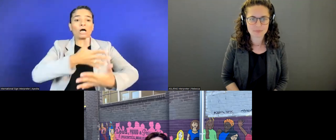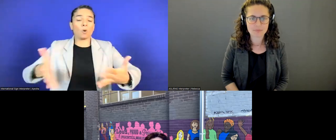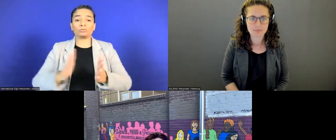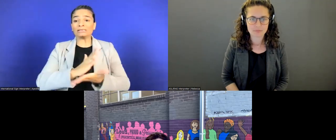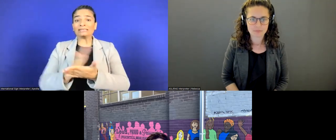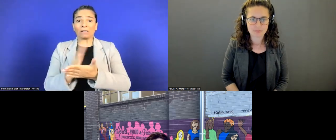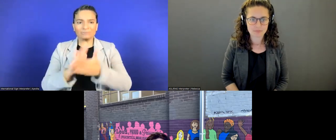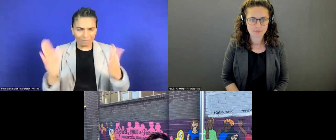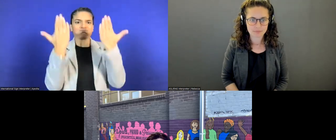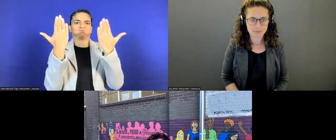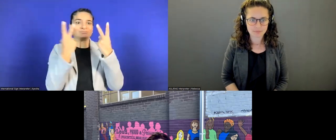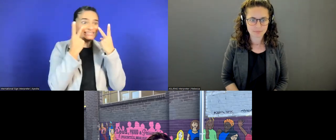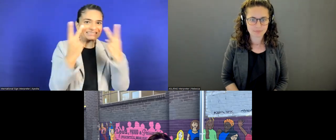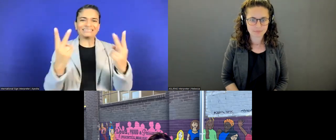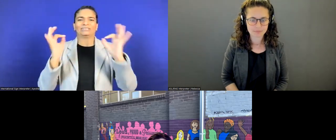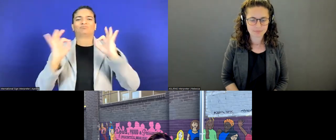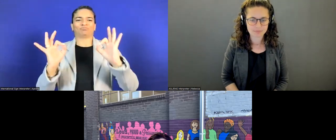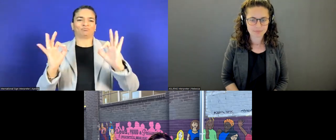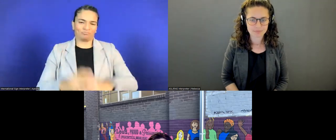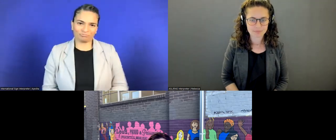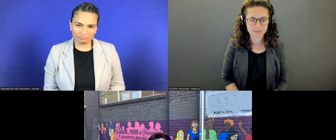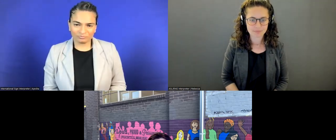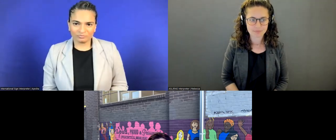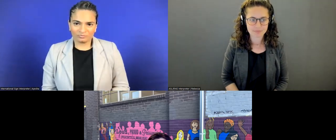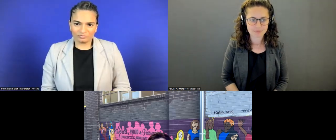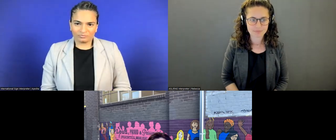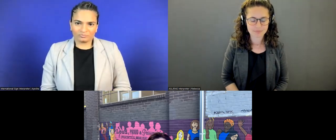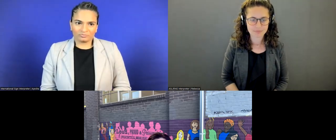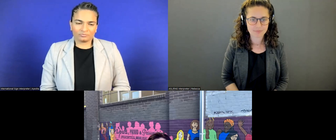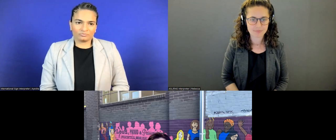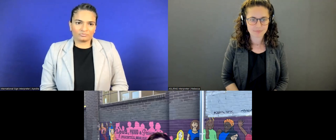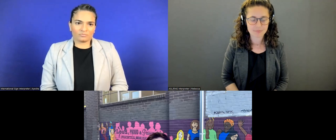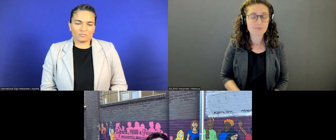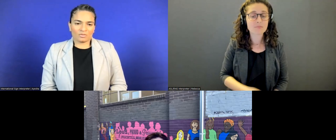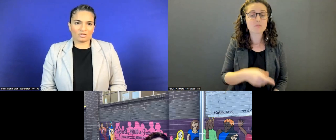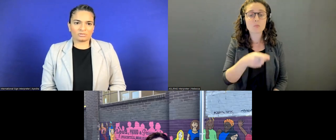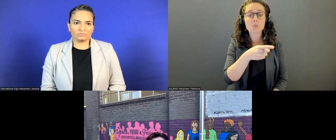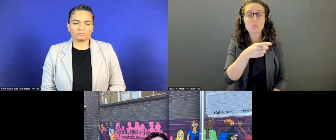I'd also like to invite you to, you know, feel free to use the chat window.